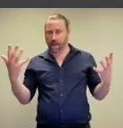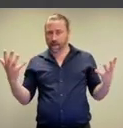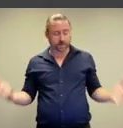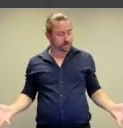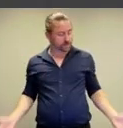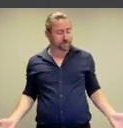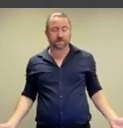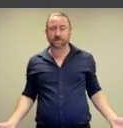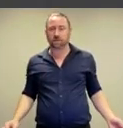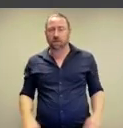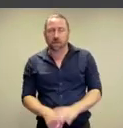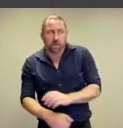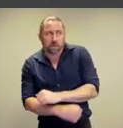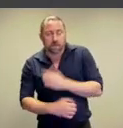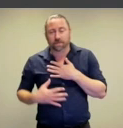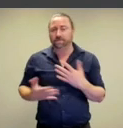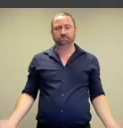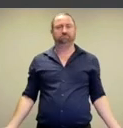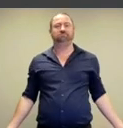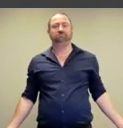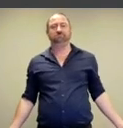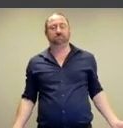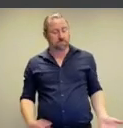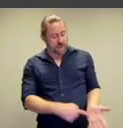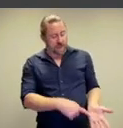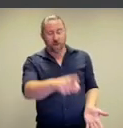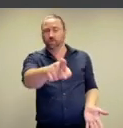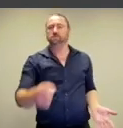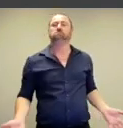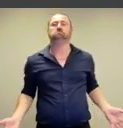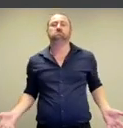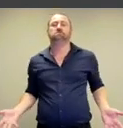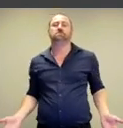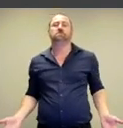look at the way that their